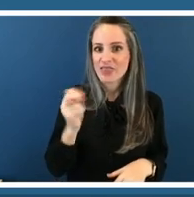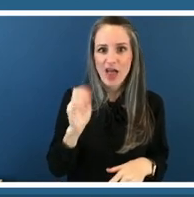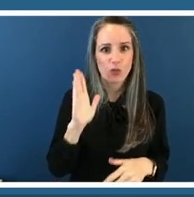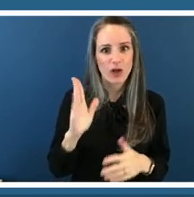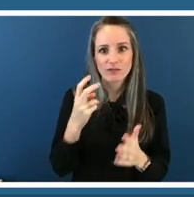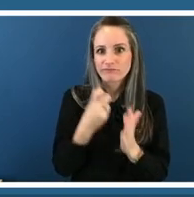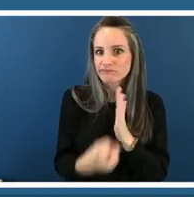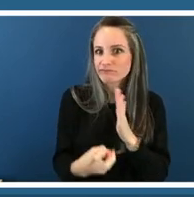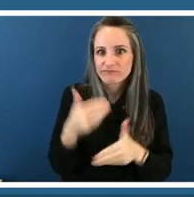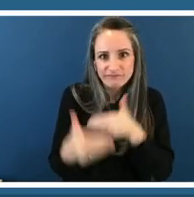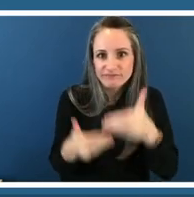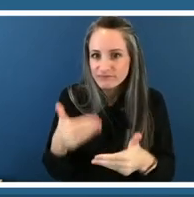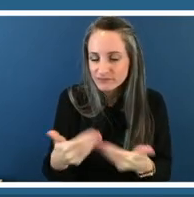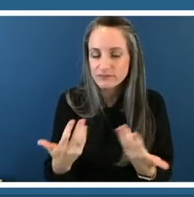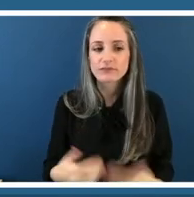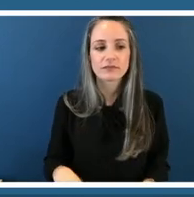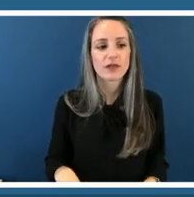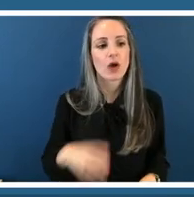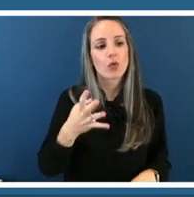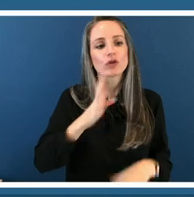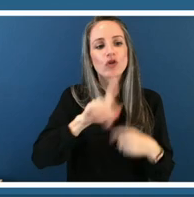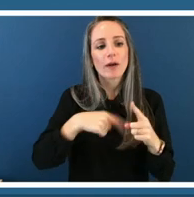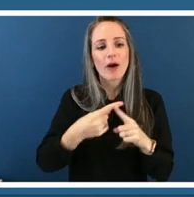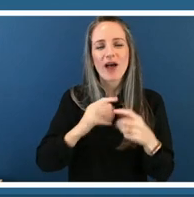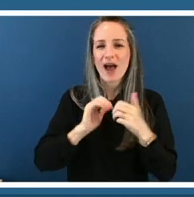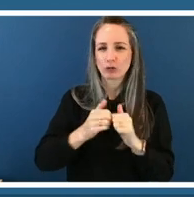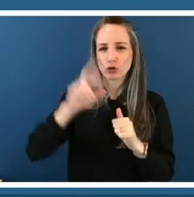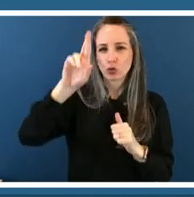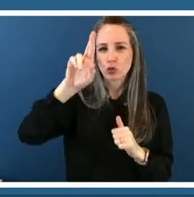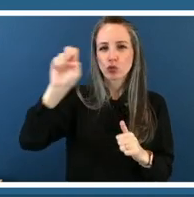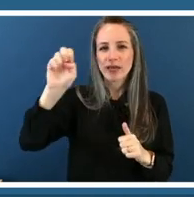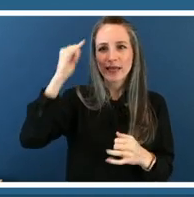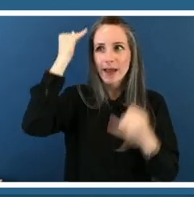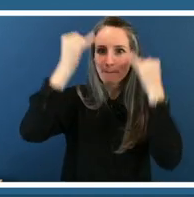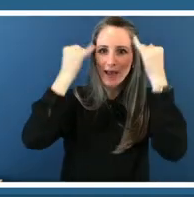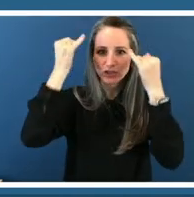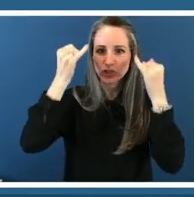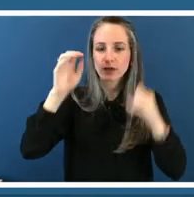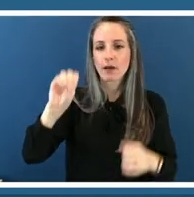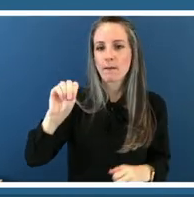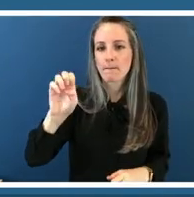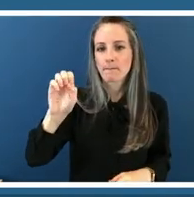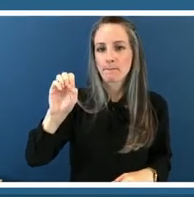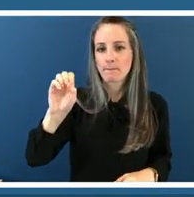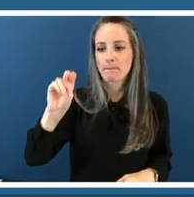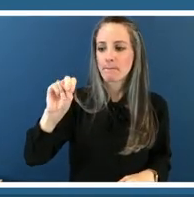talking about reimagining monuments and to reflect a more expansive narrative